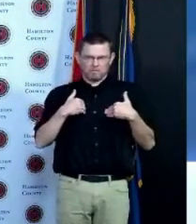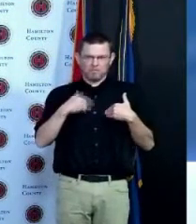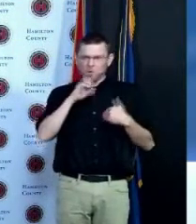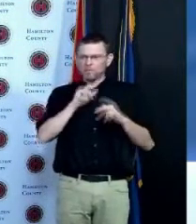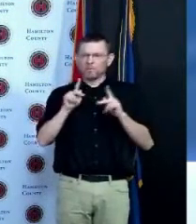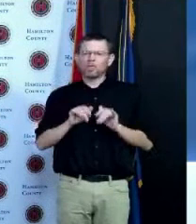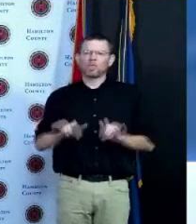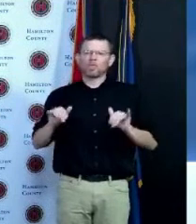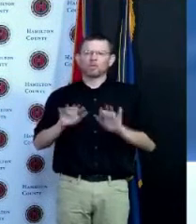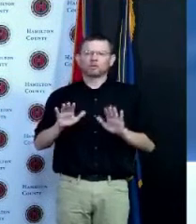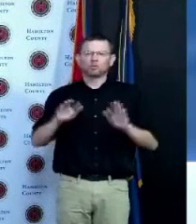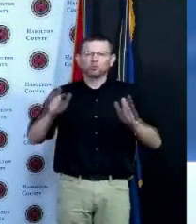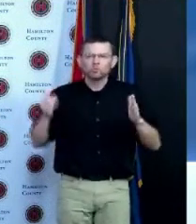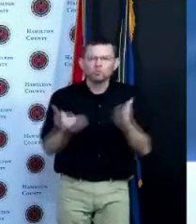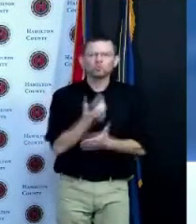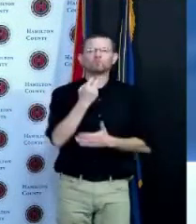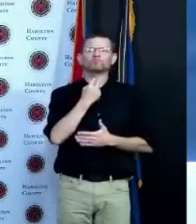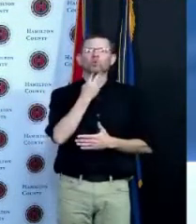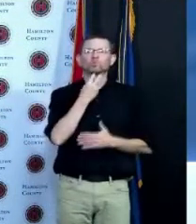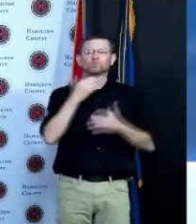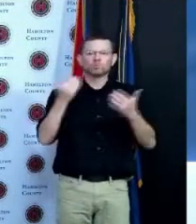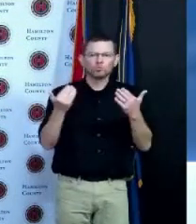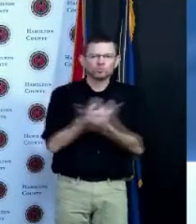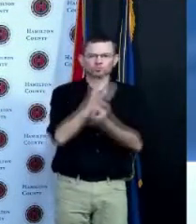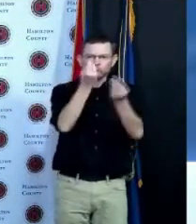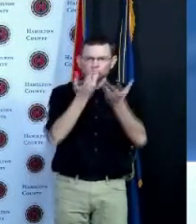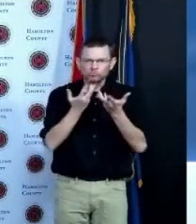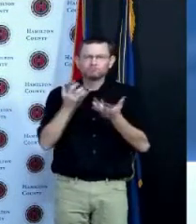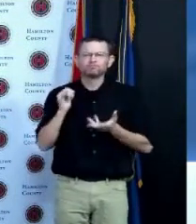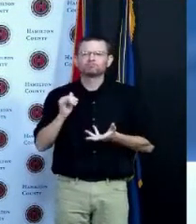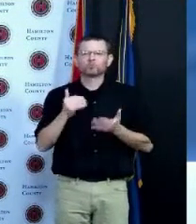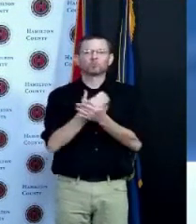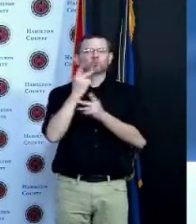voices for example if someone has a broken leg there's not a different set of voices whether